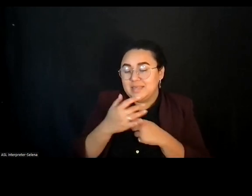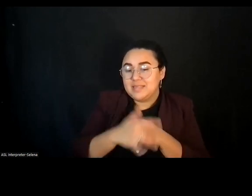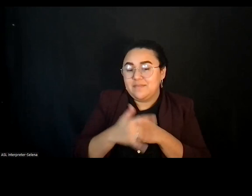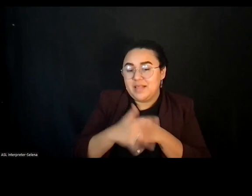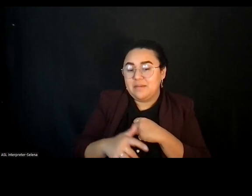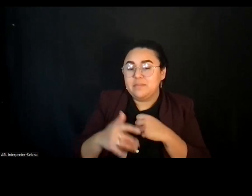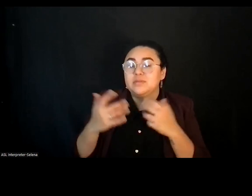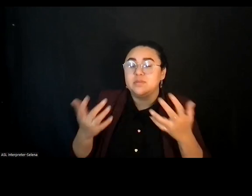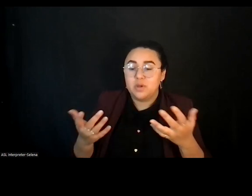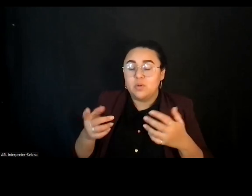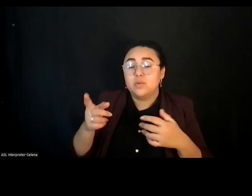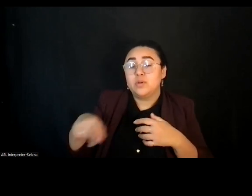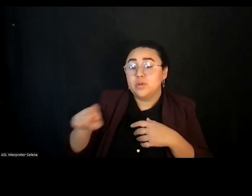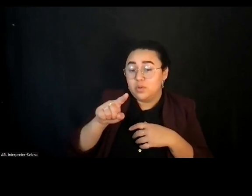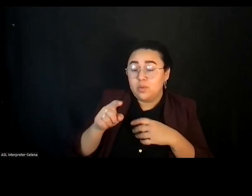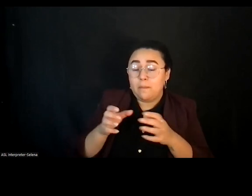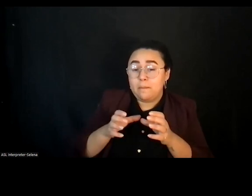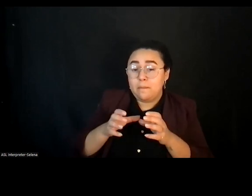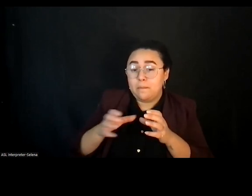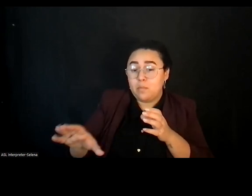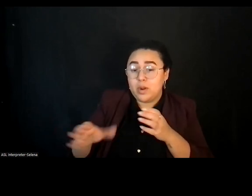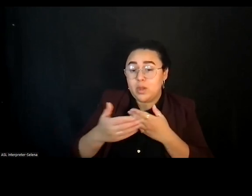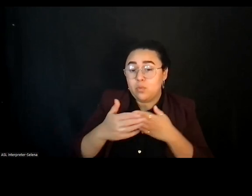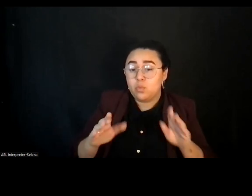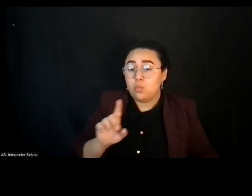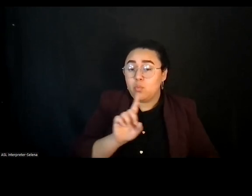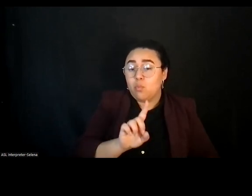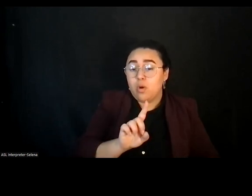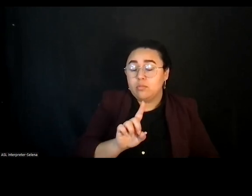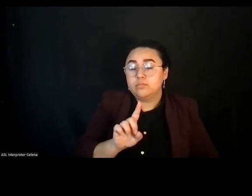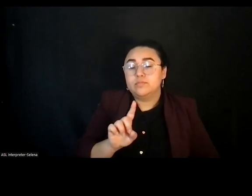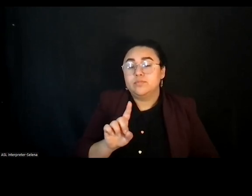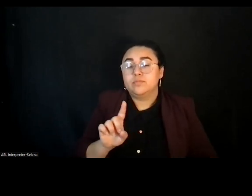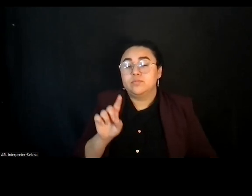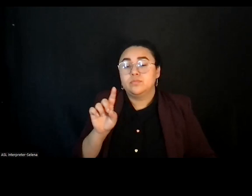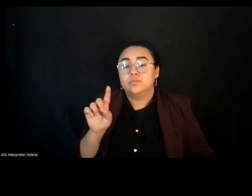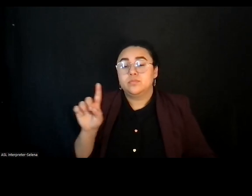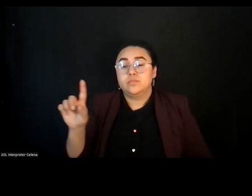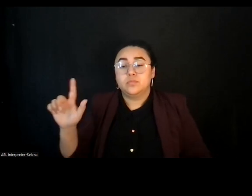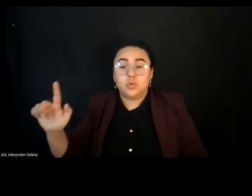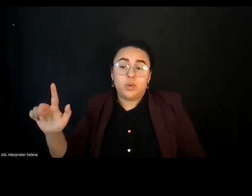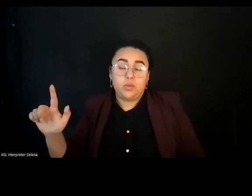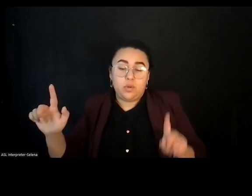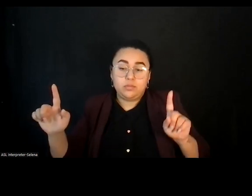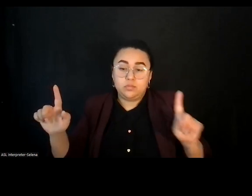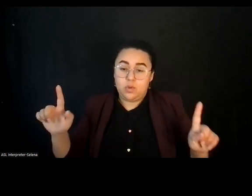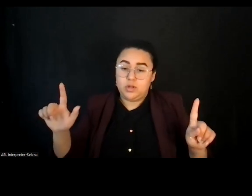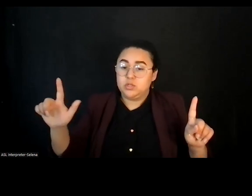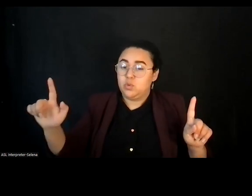So if you are going to be in breakout group one or breakout group , you'll be using slide